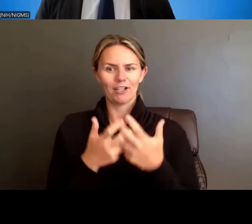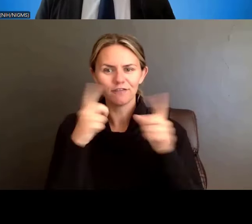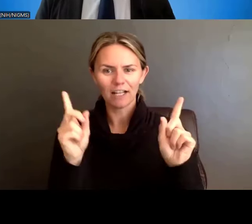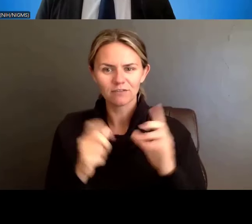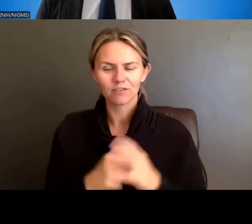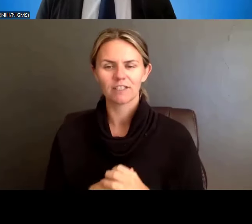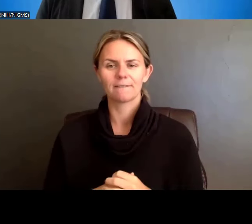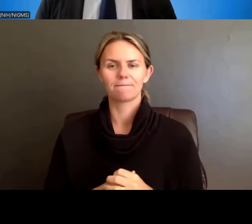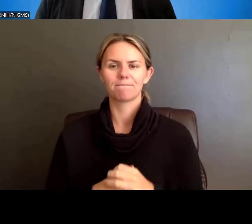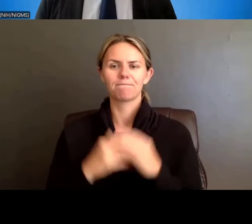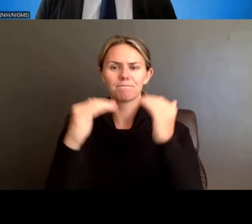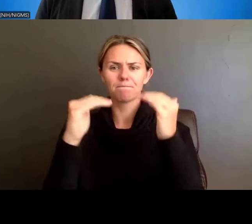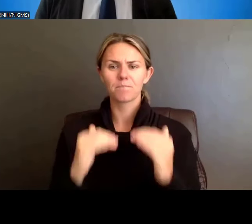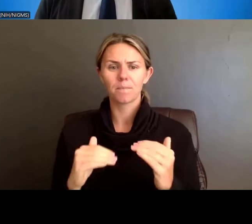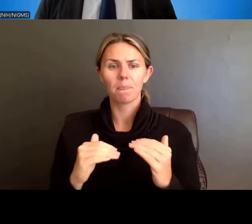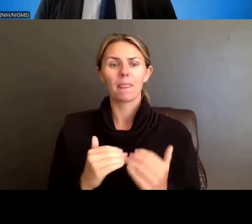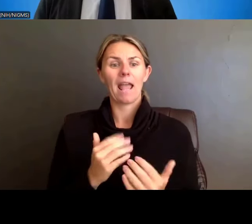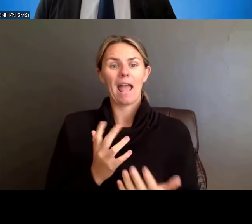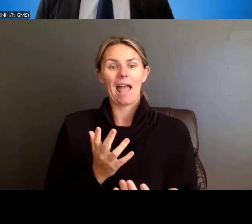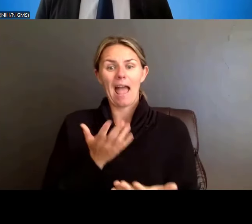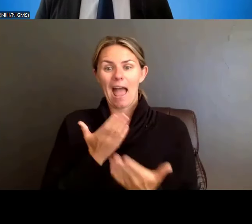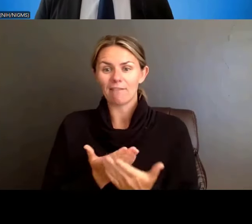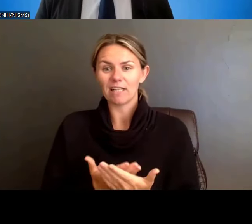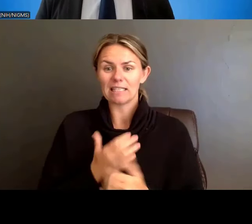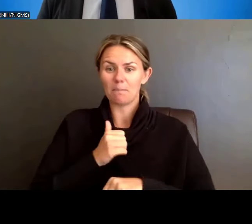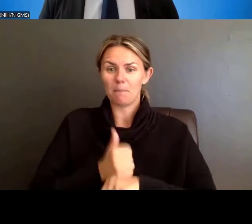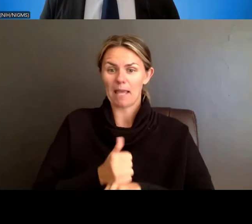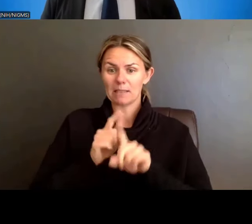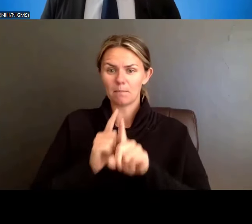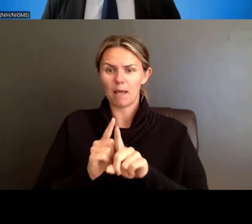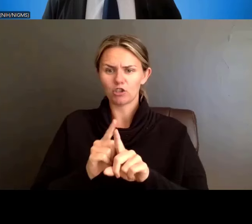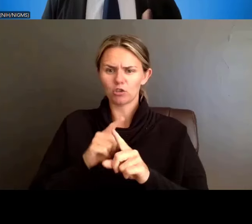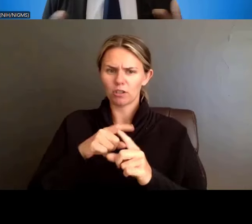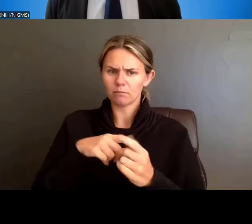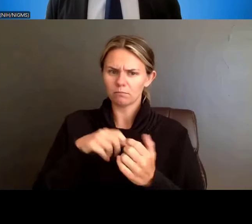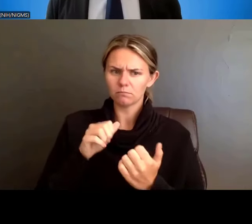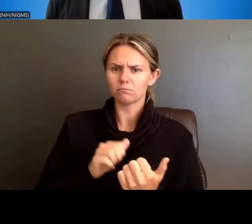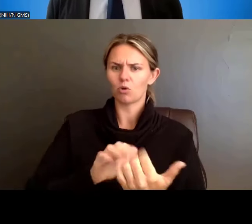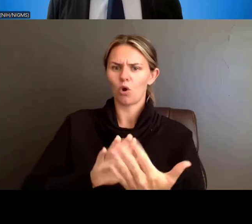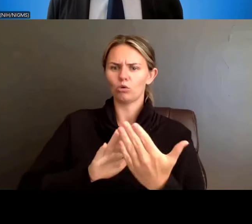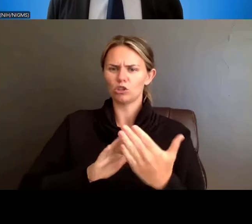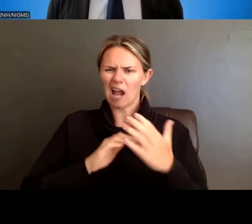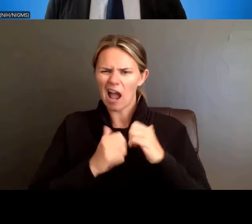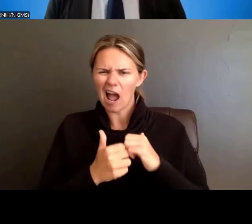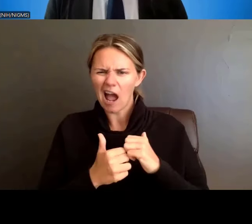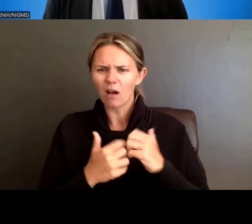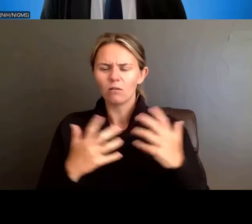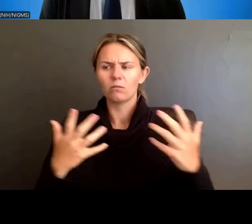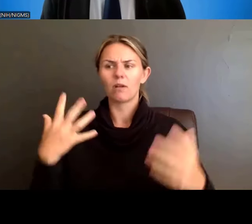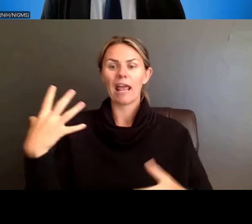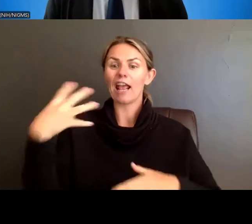of these evidence-informed mentoring practices that promote the development, really, of trainings from all backgrounds, including those from groups underrepresented